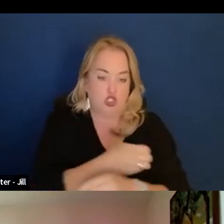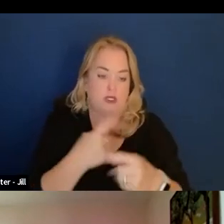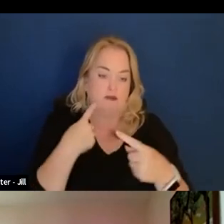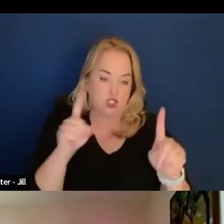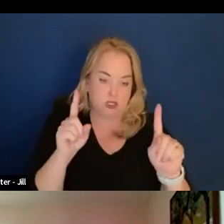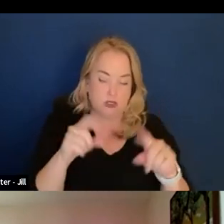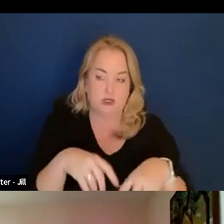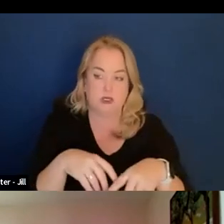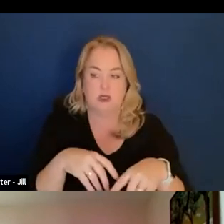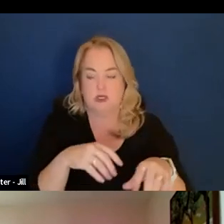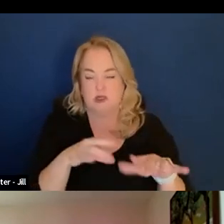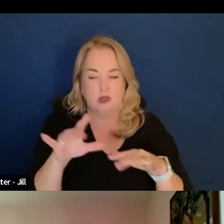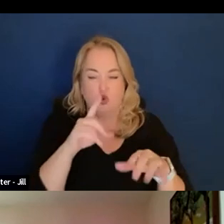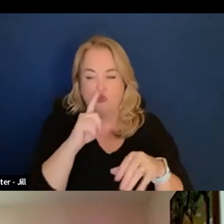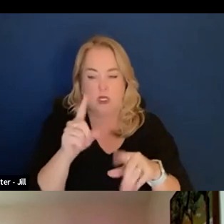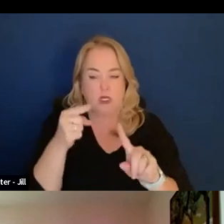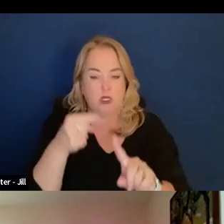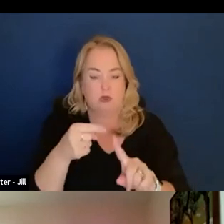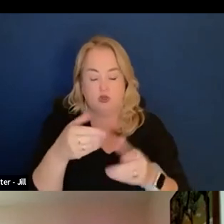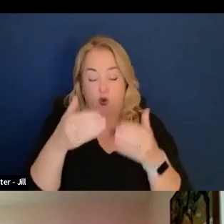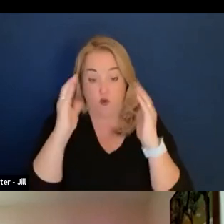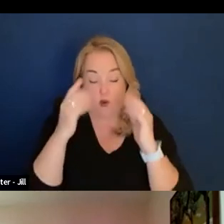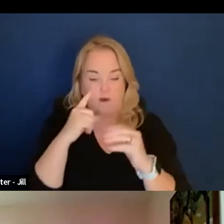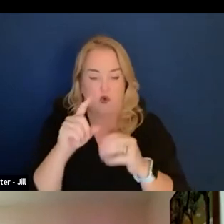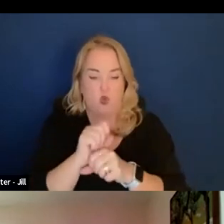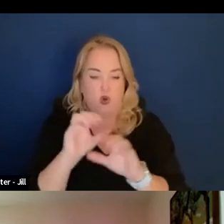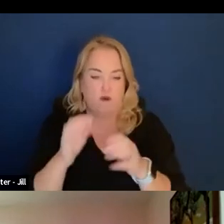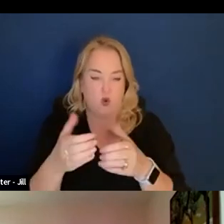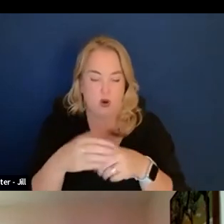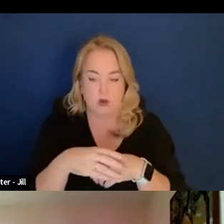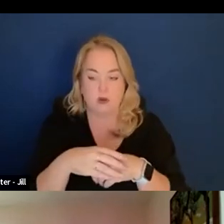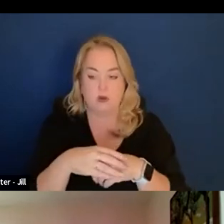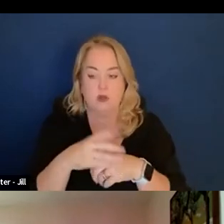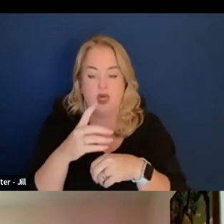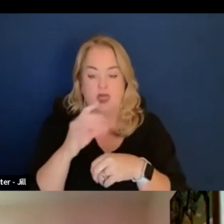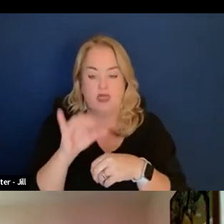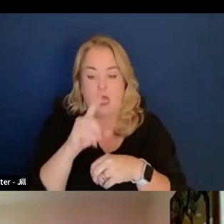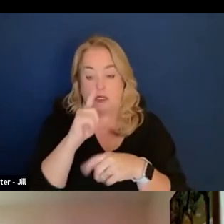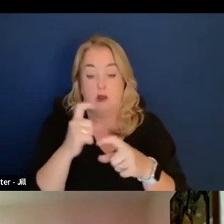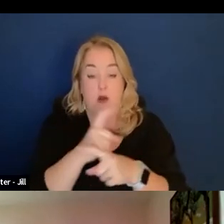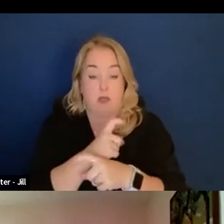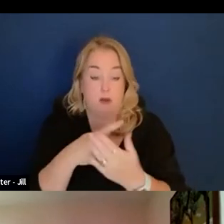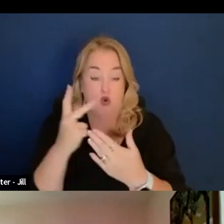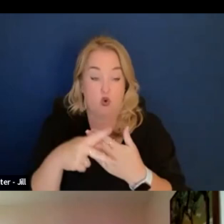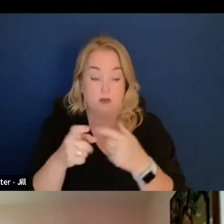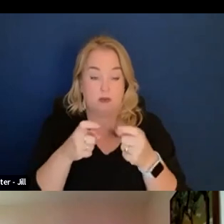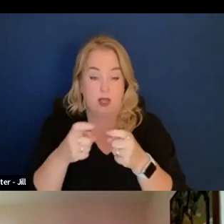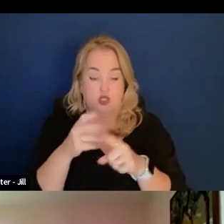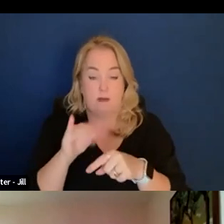It's overwhelming for the workforce in that these are complicated programs managed by different Federal agencies.